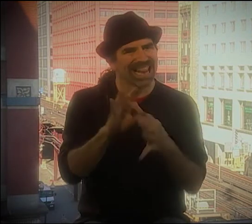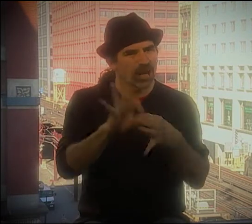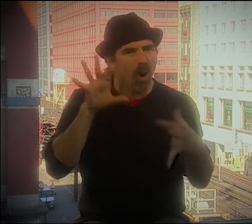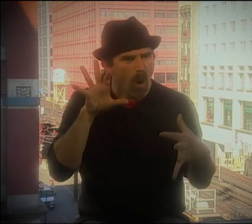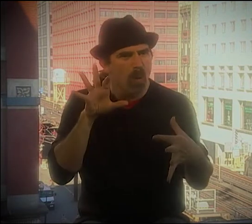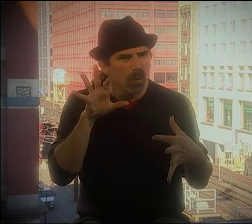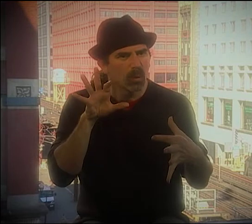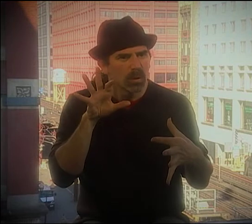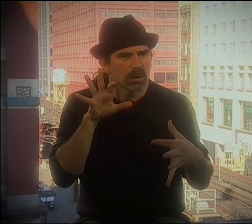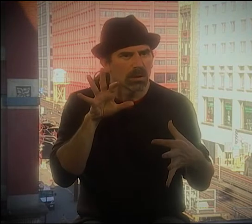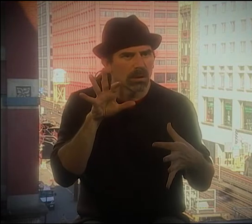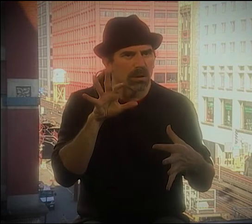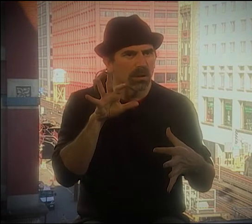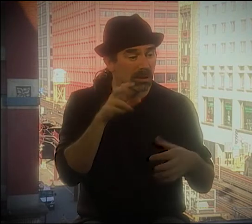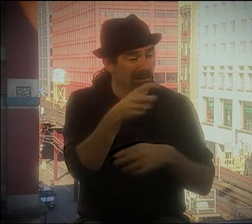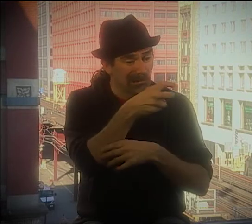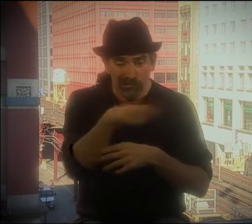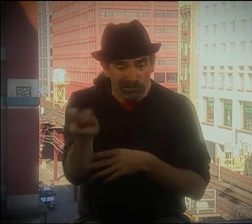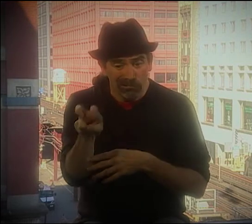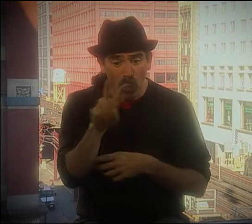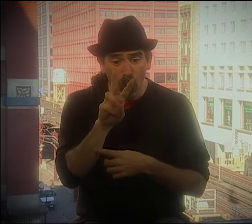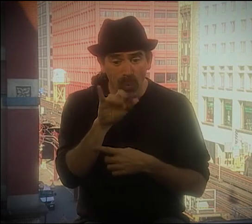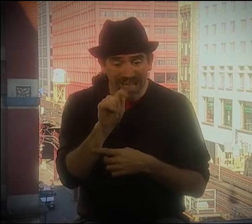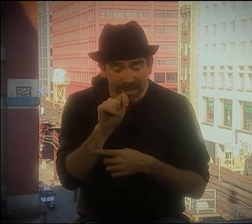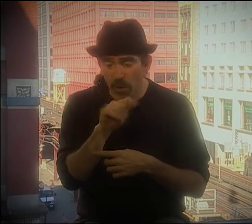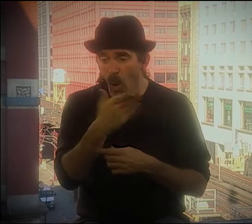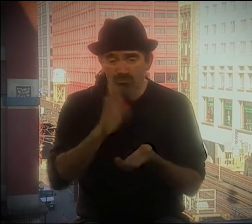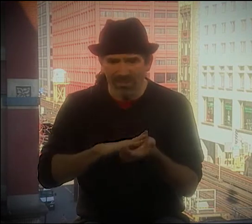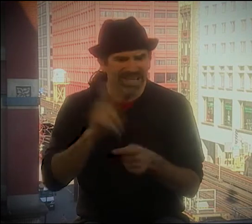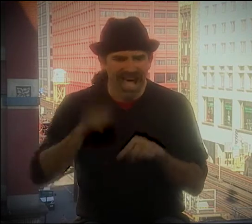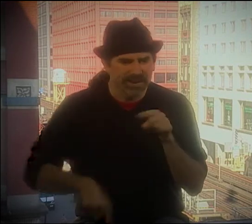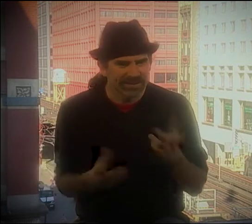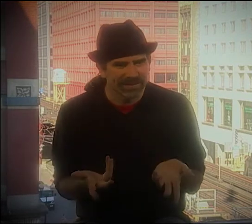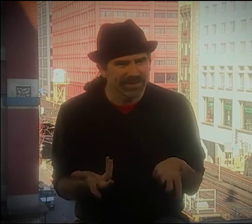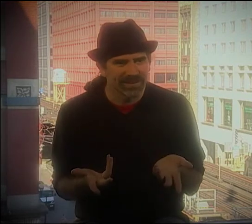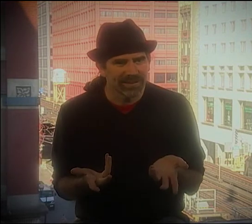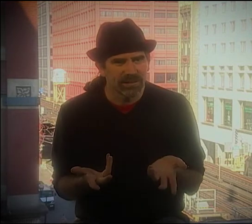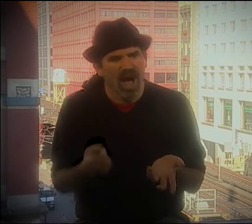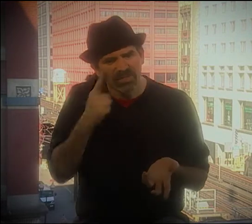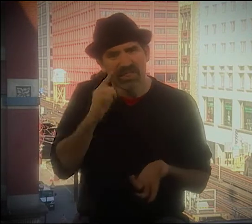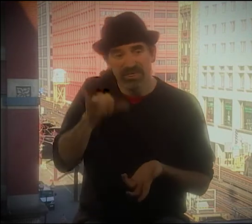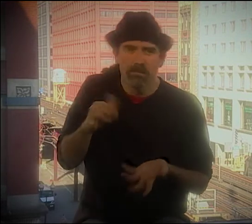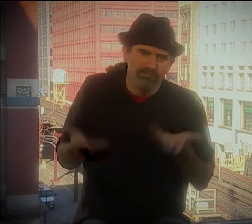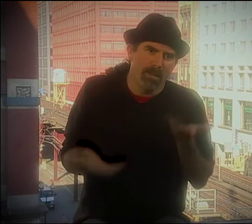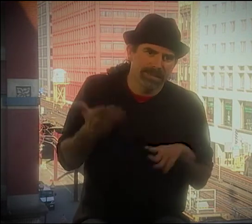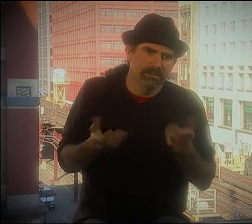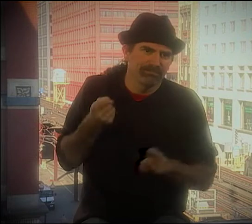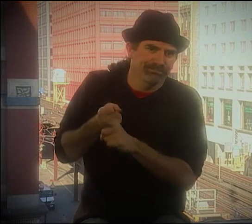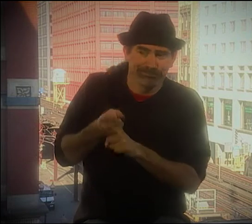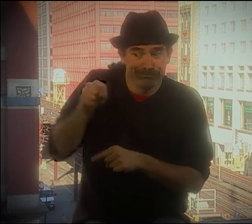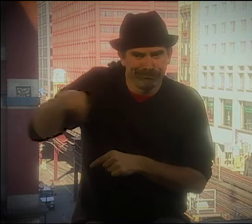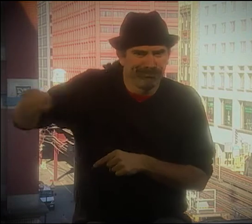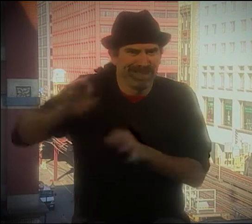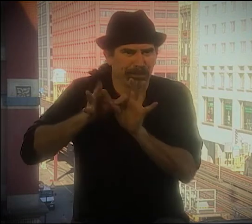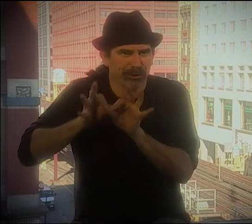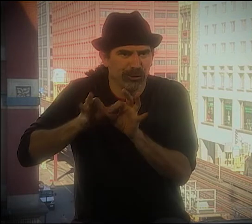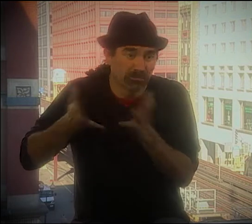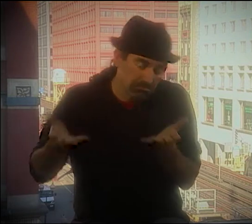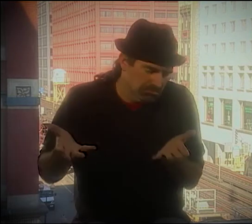PART OF IT CAME FROM THAT GINSBERG WORKSHOP, BECAUSE THEY WERE ABLE TO LET GO.